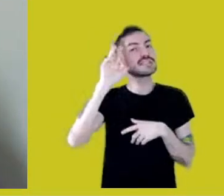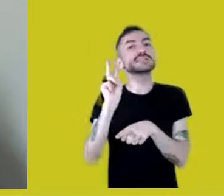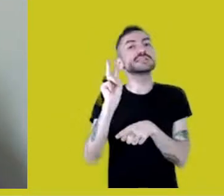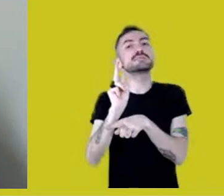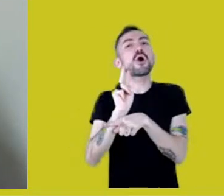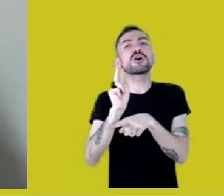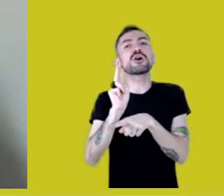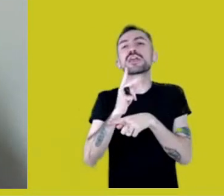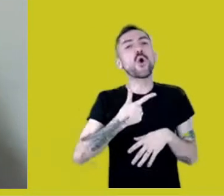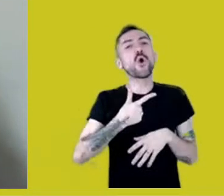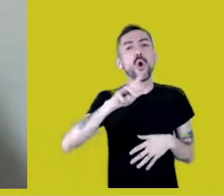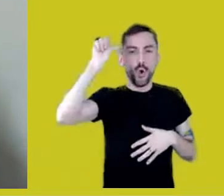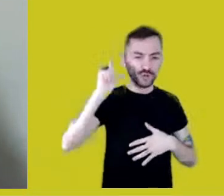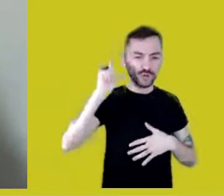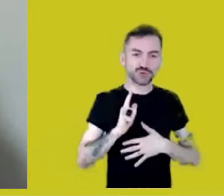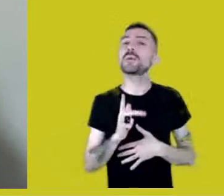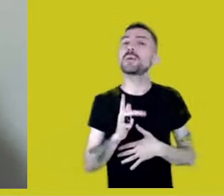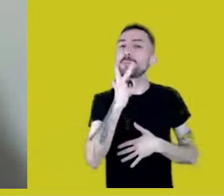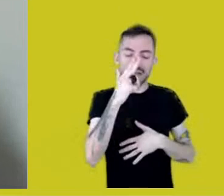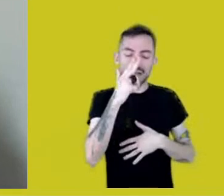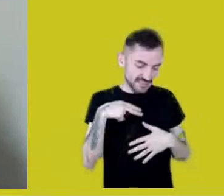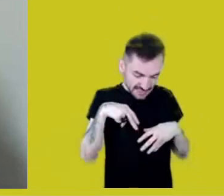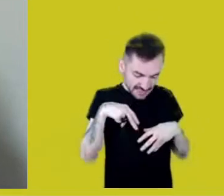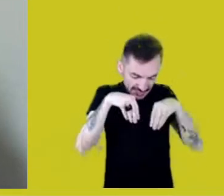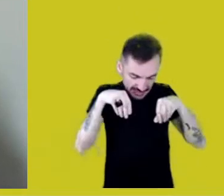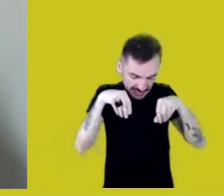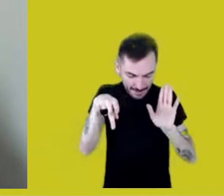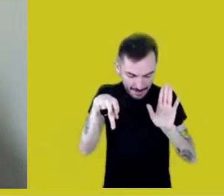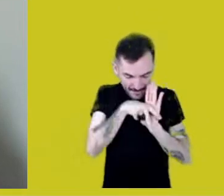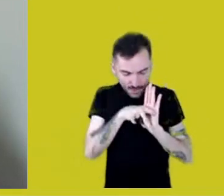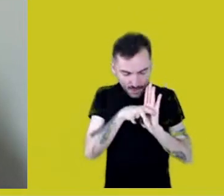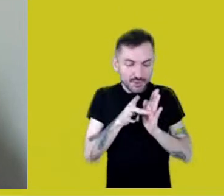It is as if it wasn’t part of lived reality,